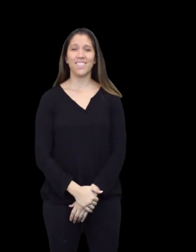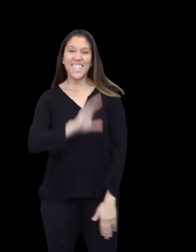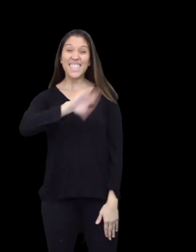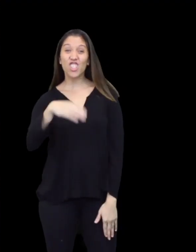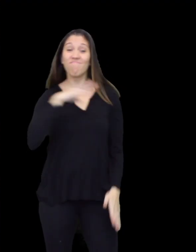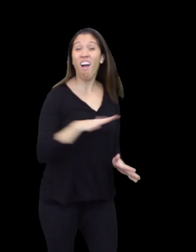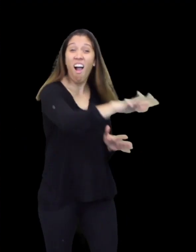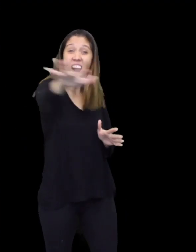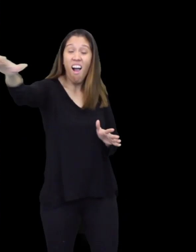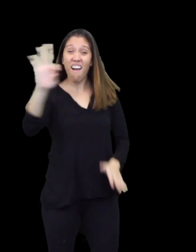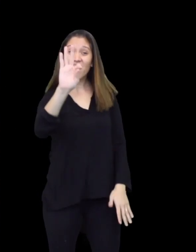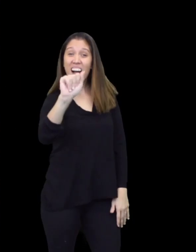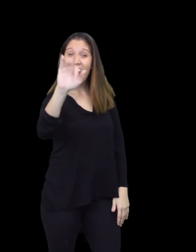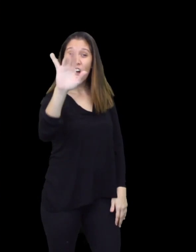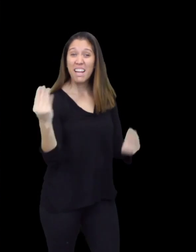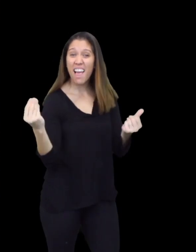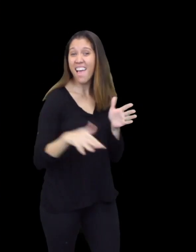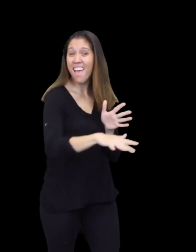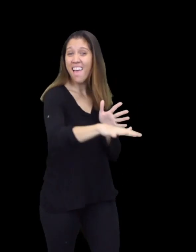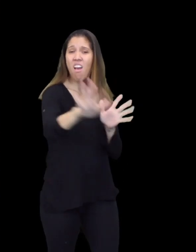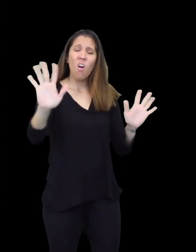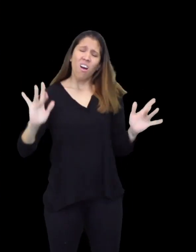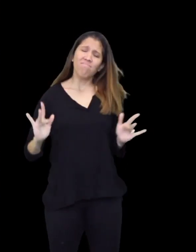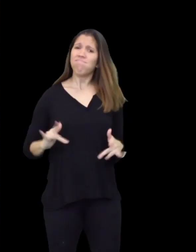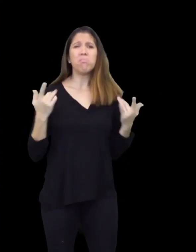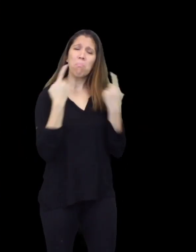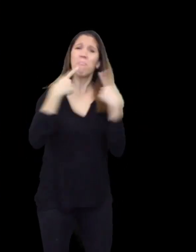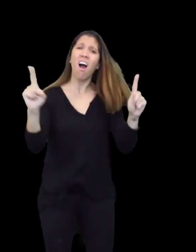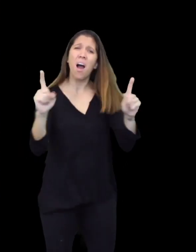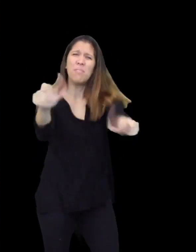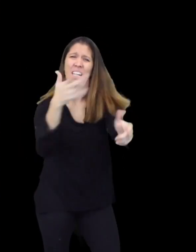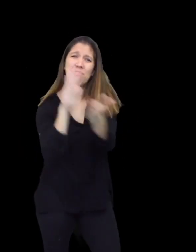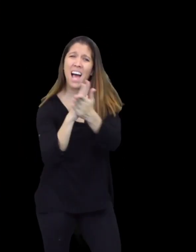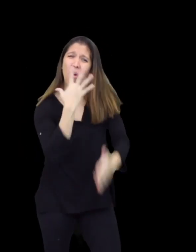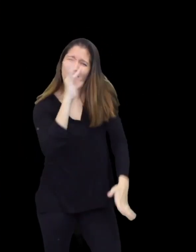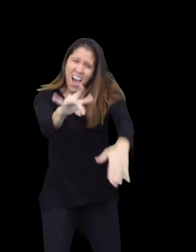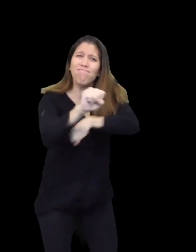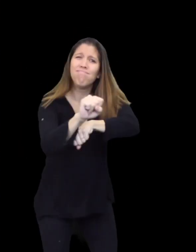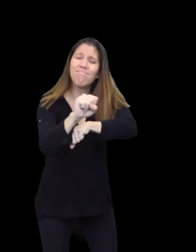The citizens of Fairyland were thrilled that the Big Bad Wolf was finally defeated!